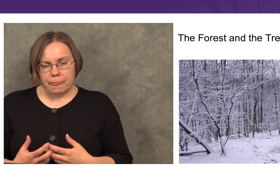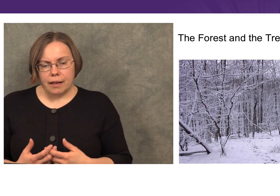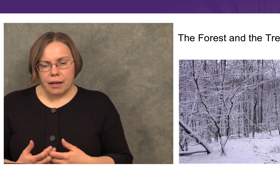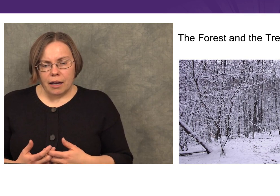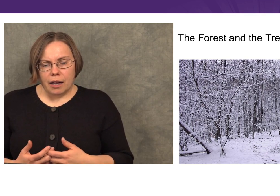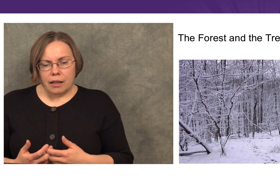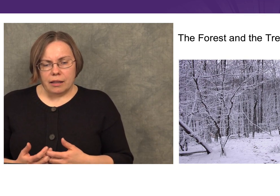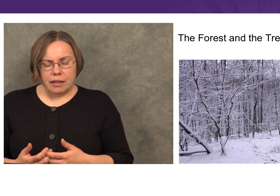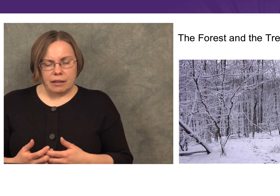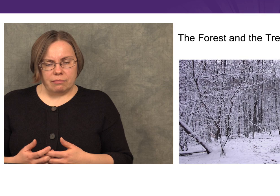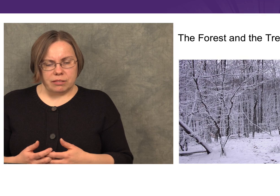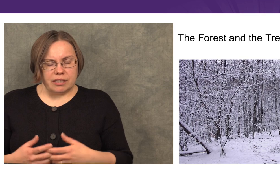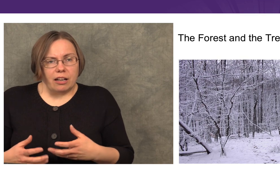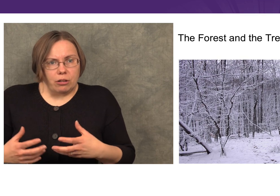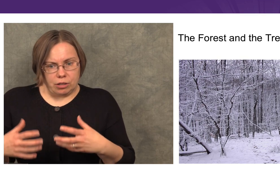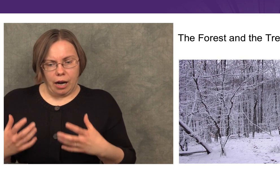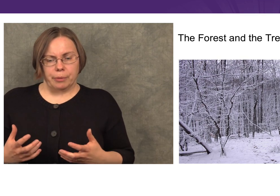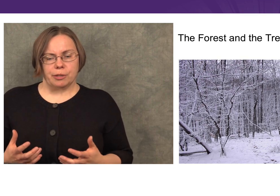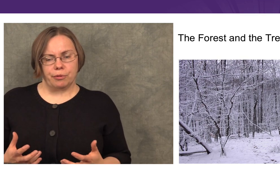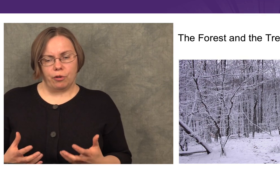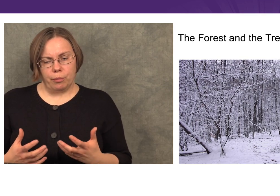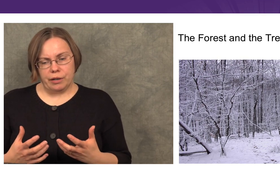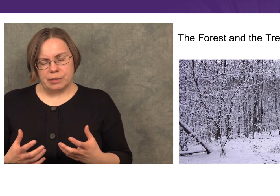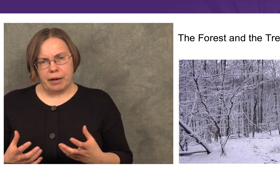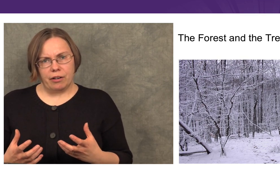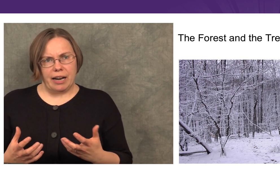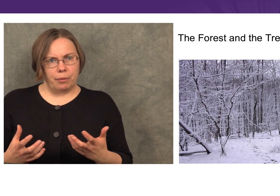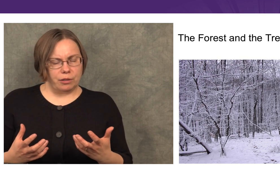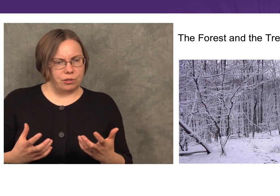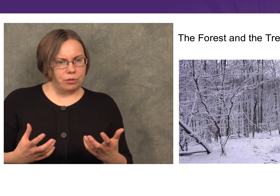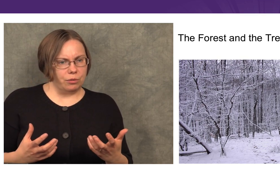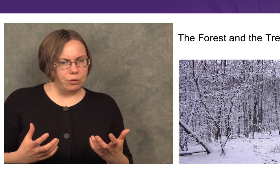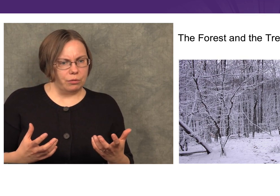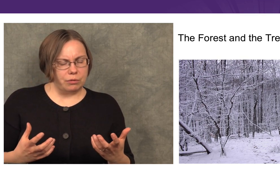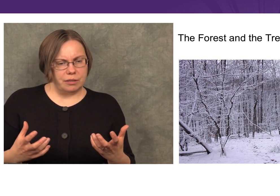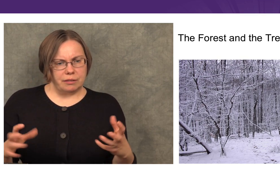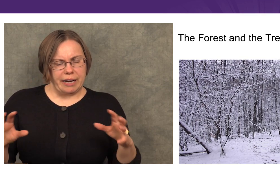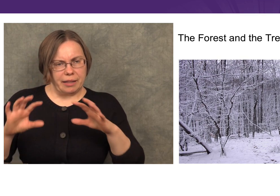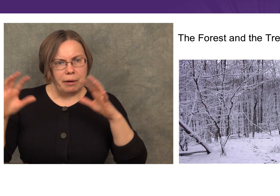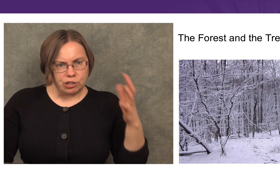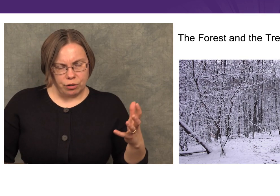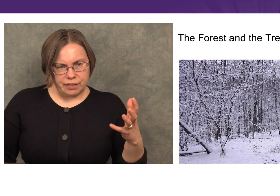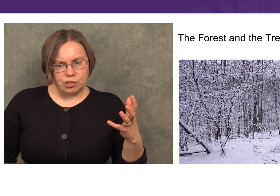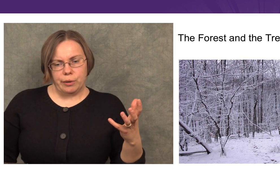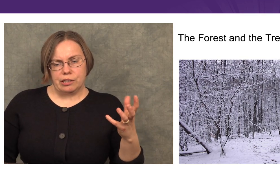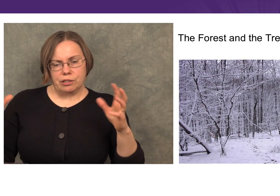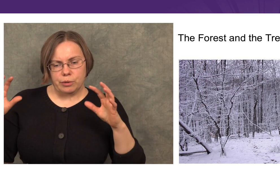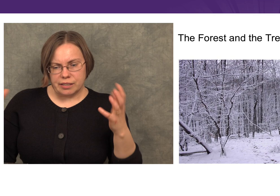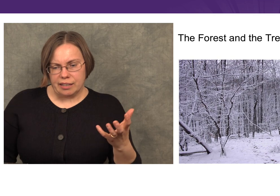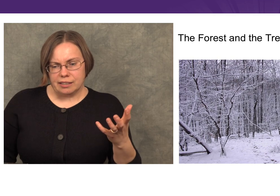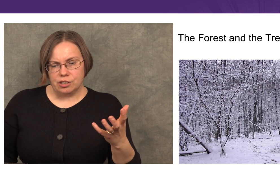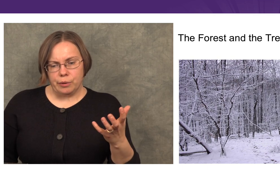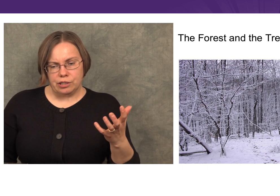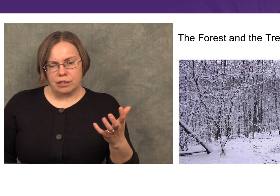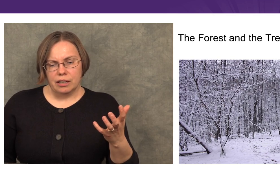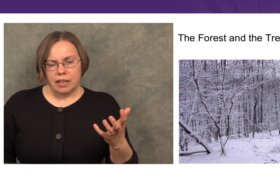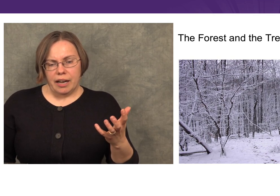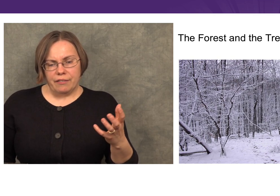The skilled or competent performer is better able to take the measure of a situation, to assess a situation,